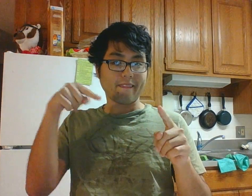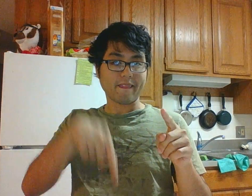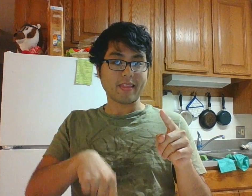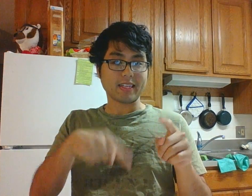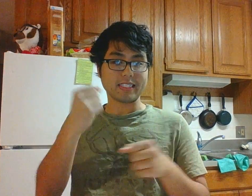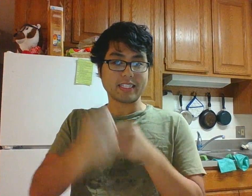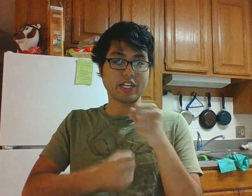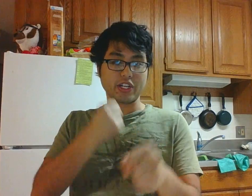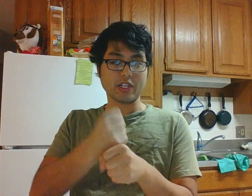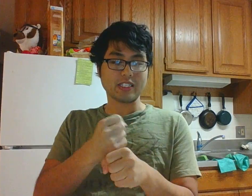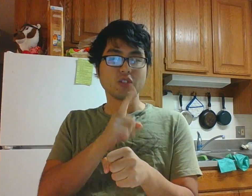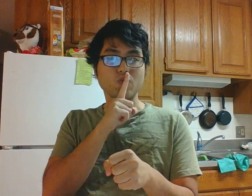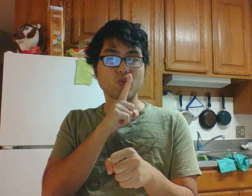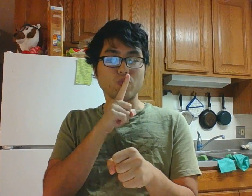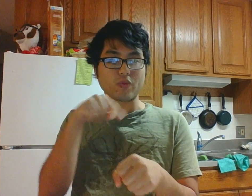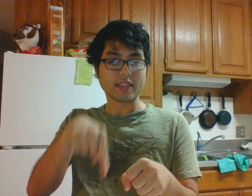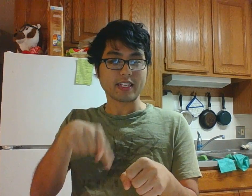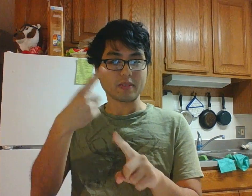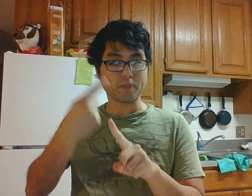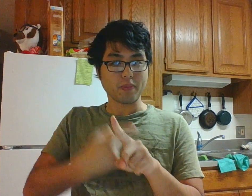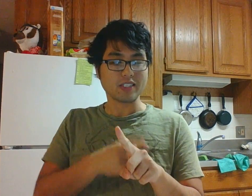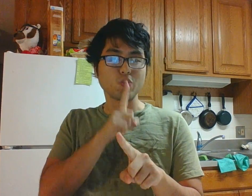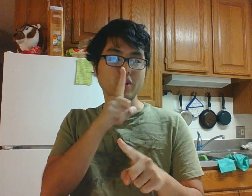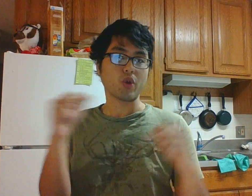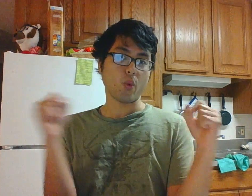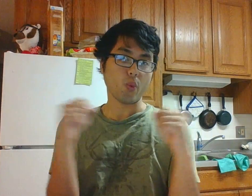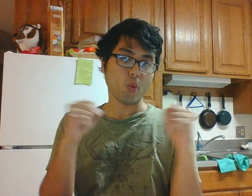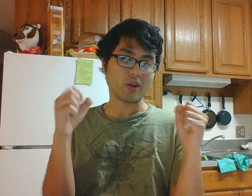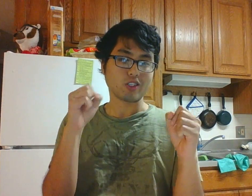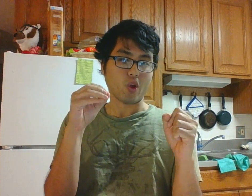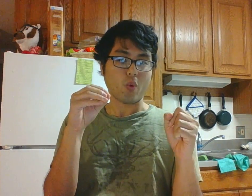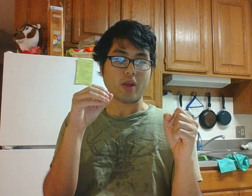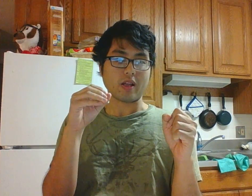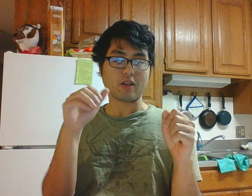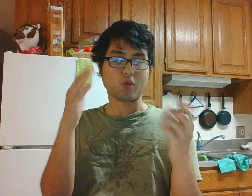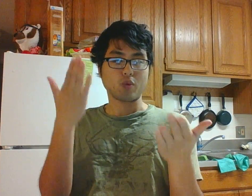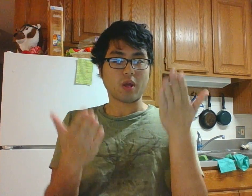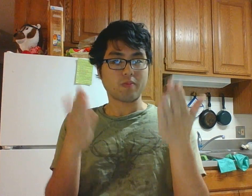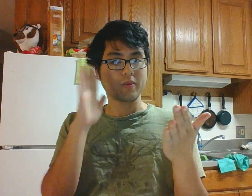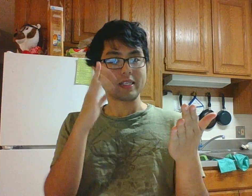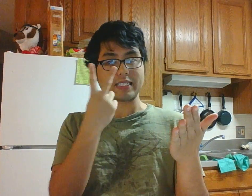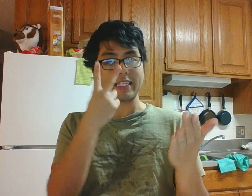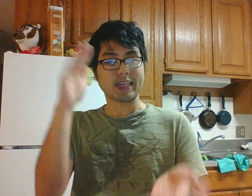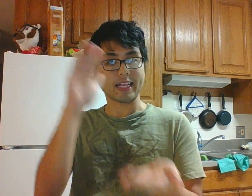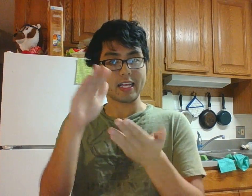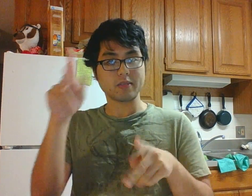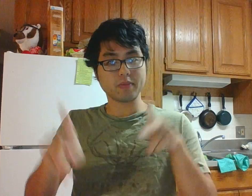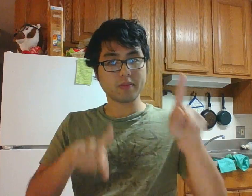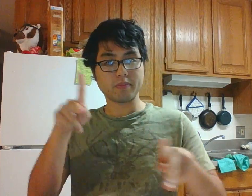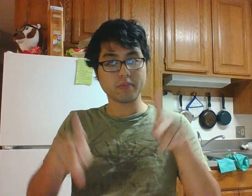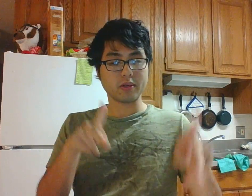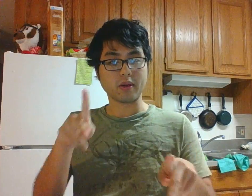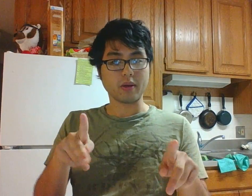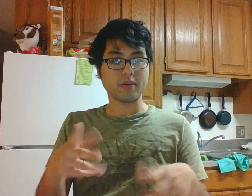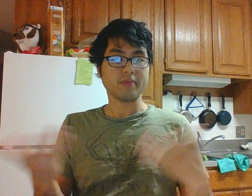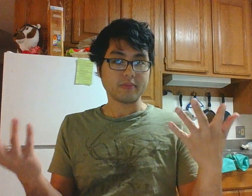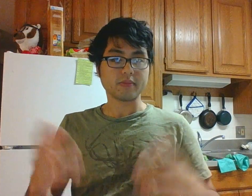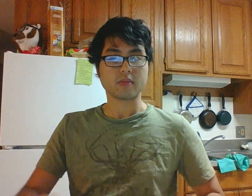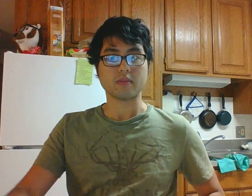but this year, this month, it's really cold so you probably see less people